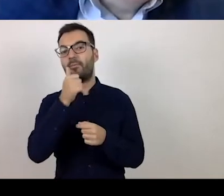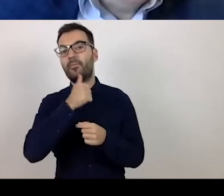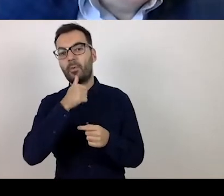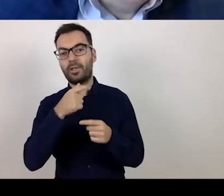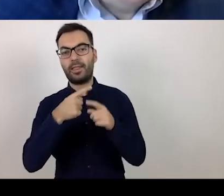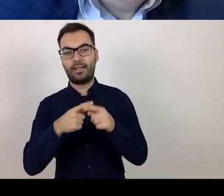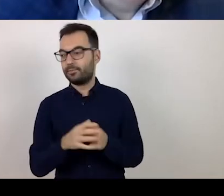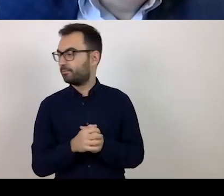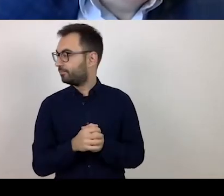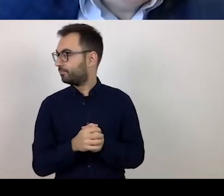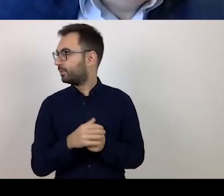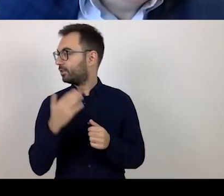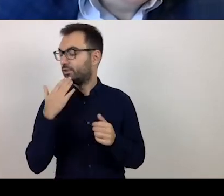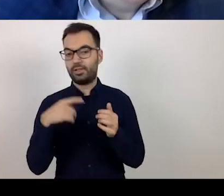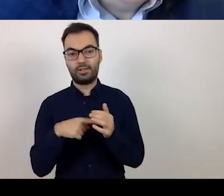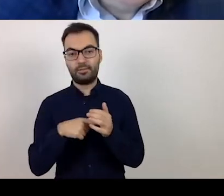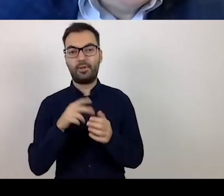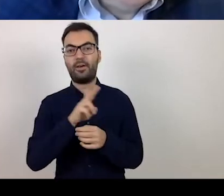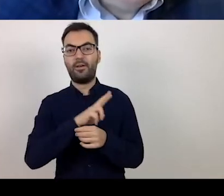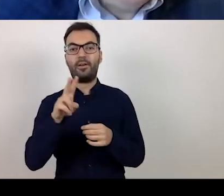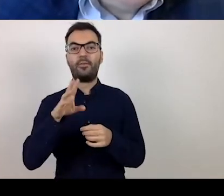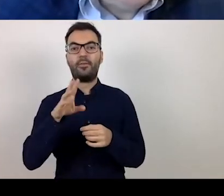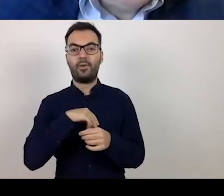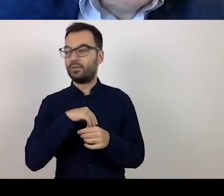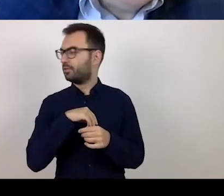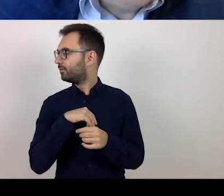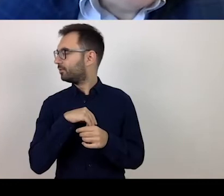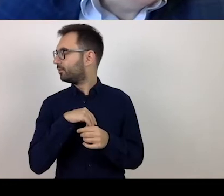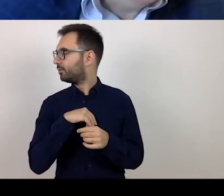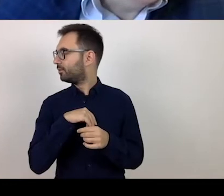which will allow you to internalise the issues covered by the training,